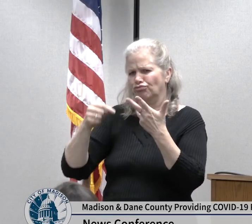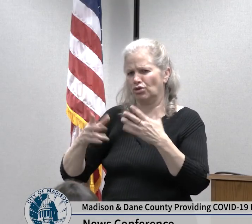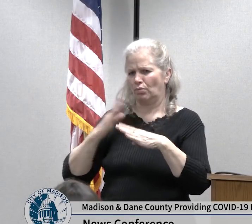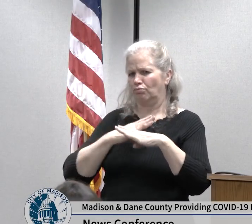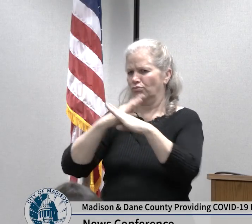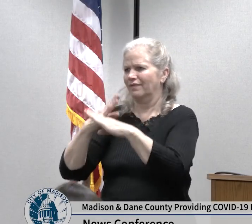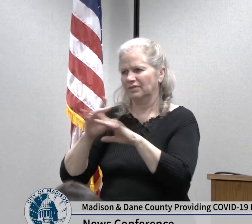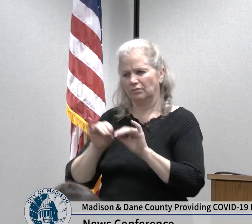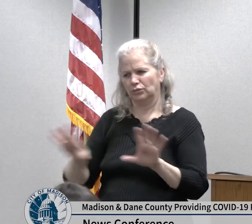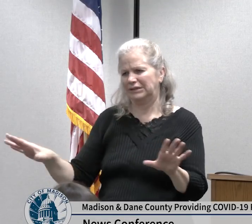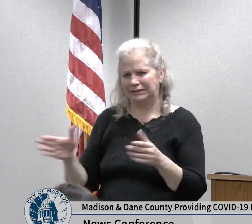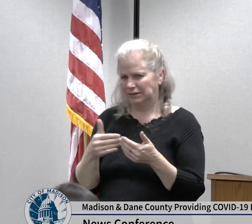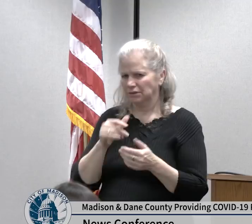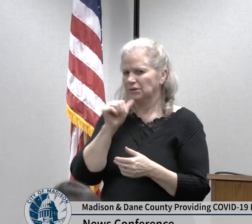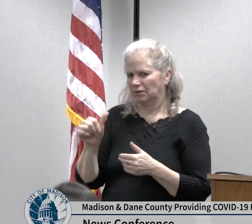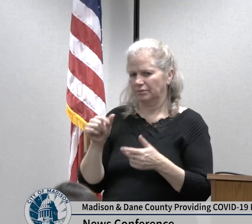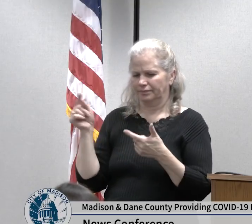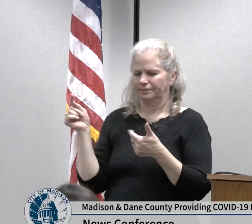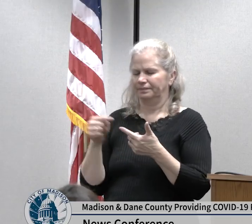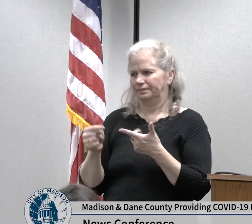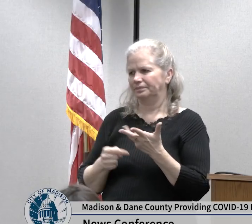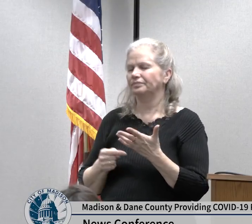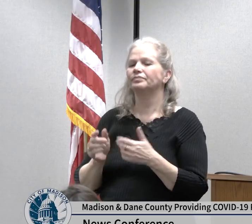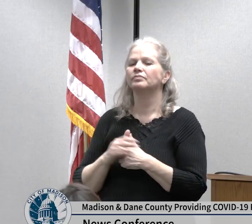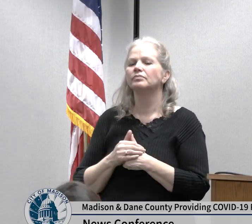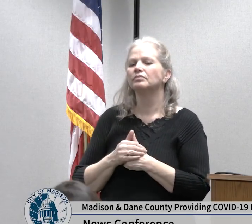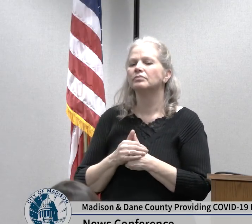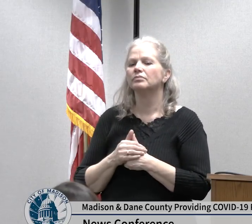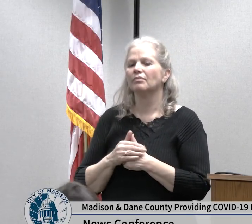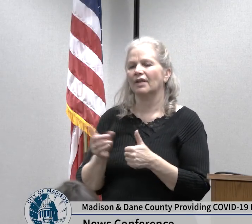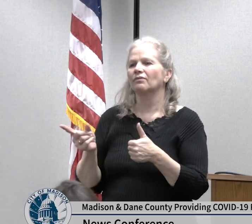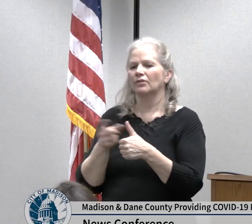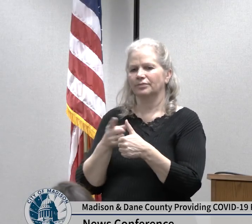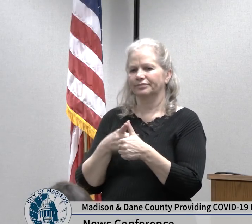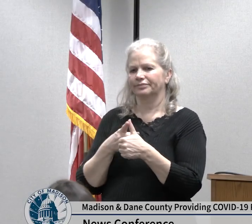in Dane County first you have already heard that there are many everyday